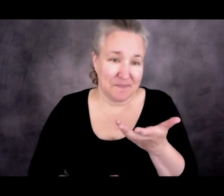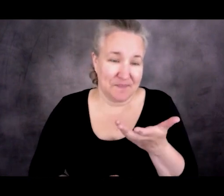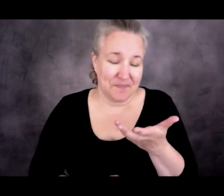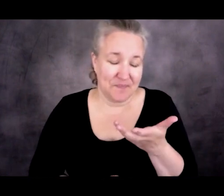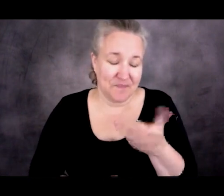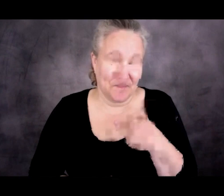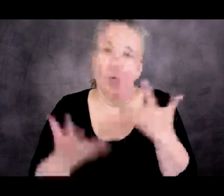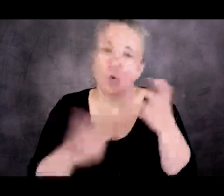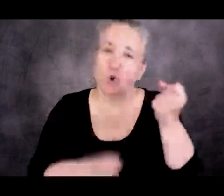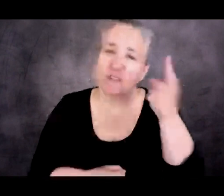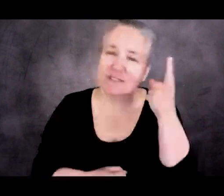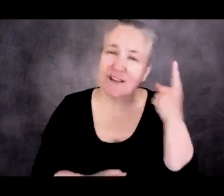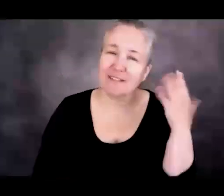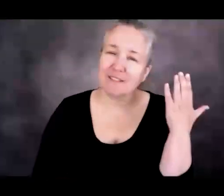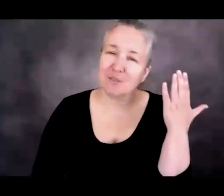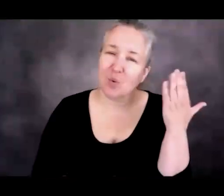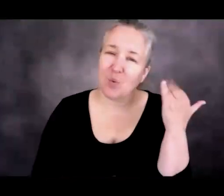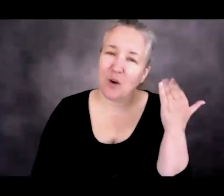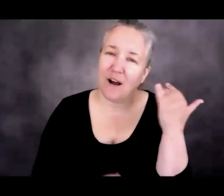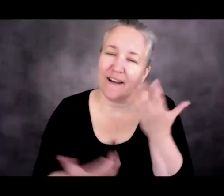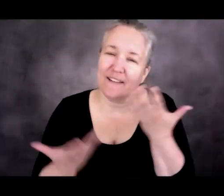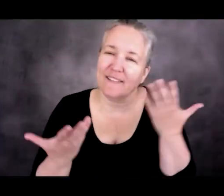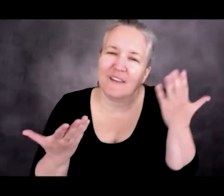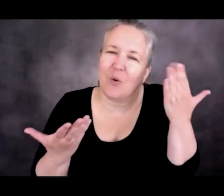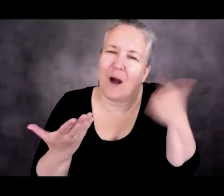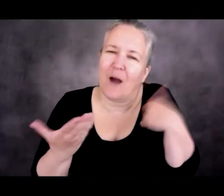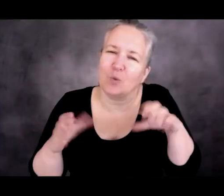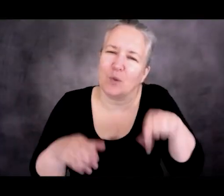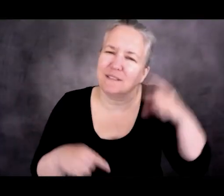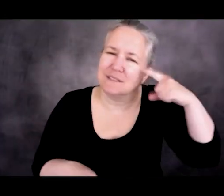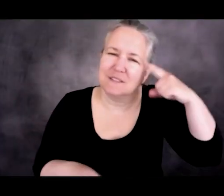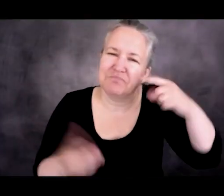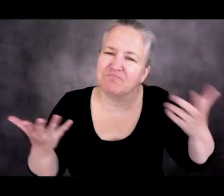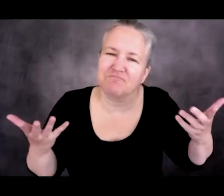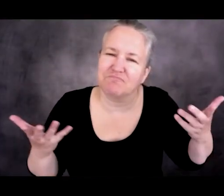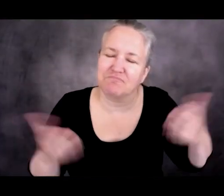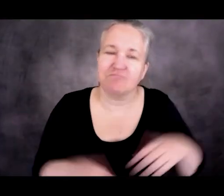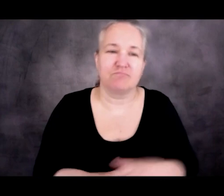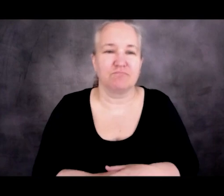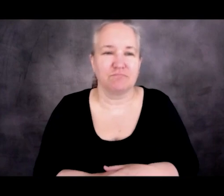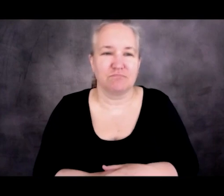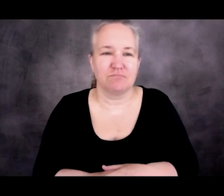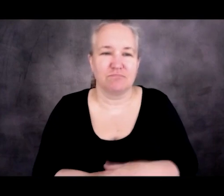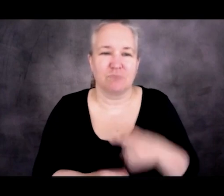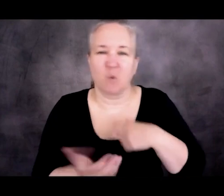why we're doing this. So I want to talk a little bit about the erosion of democracy.